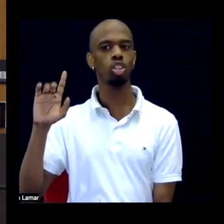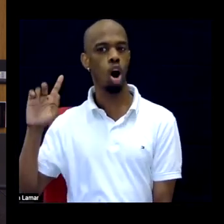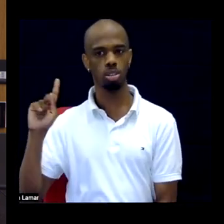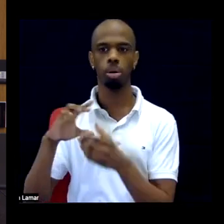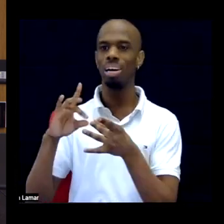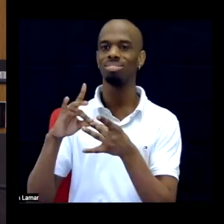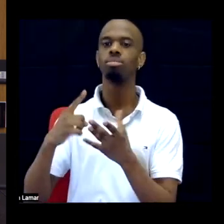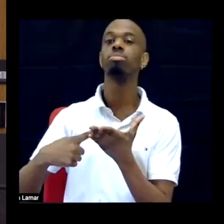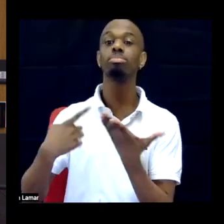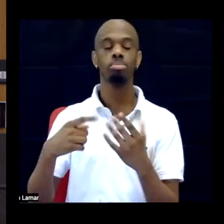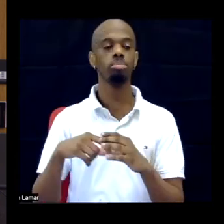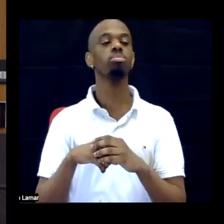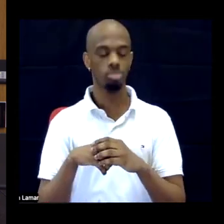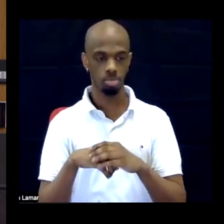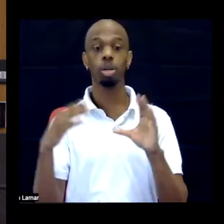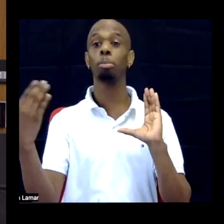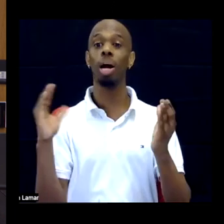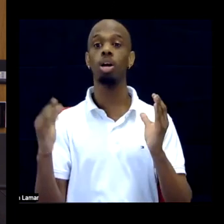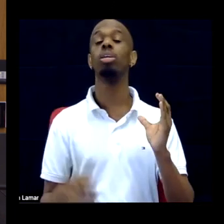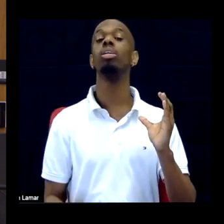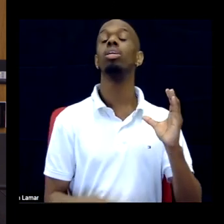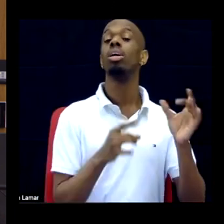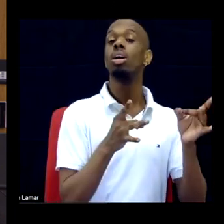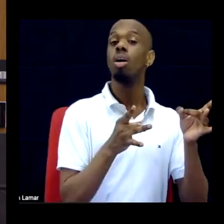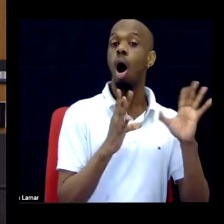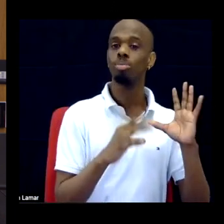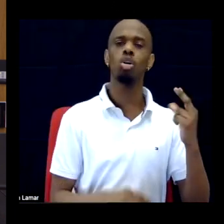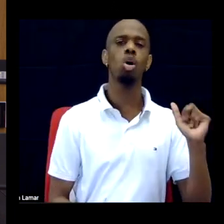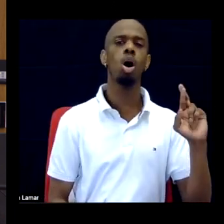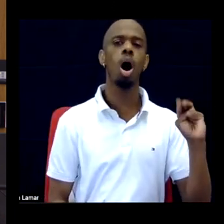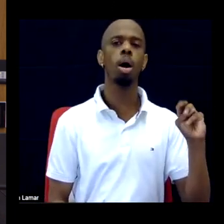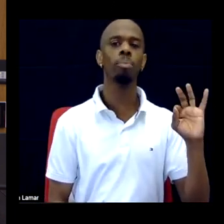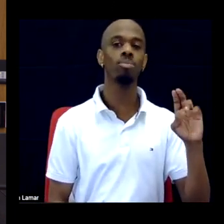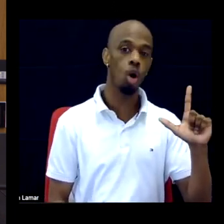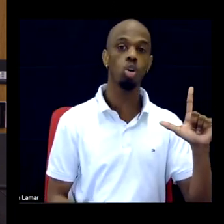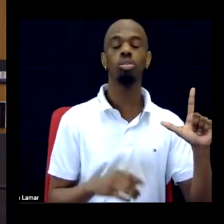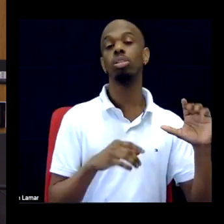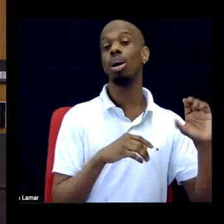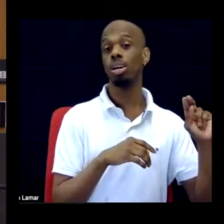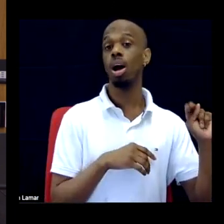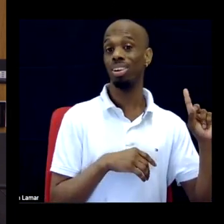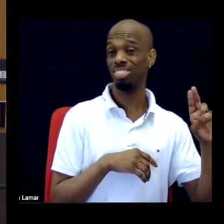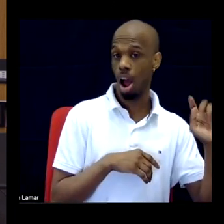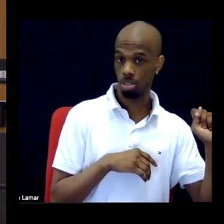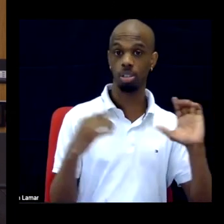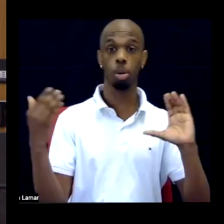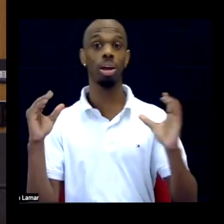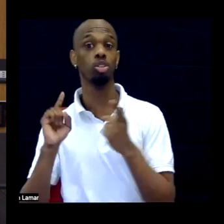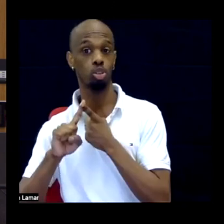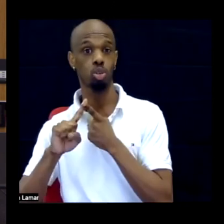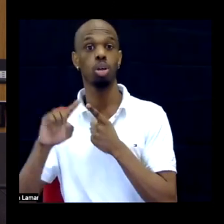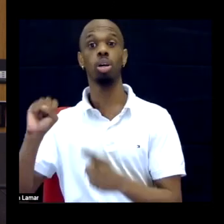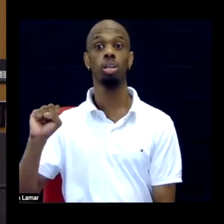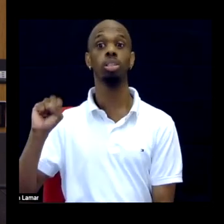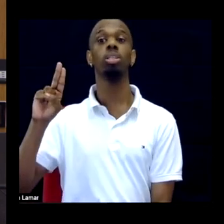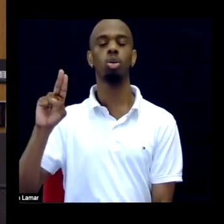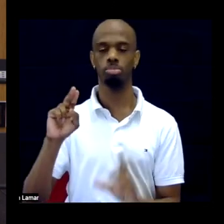the tension between criticism of harmful conduct, right, and subordination or -- sorry, and